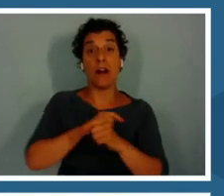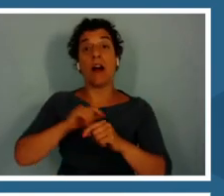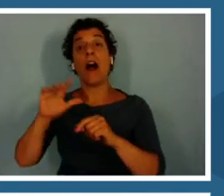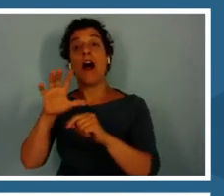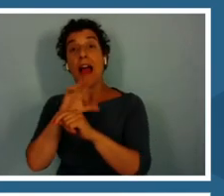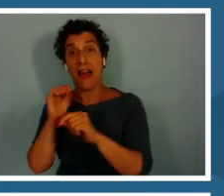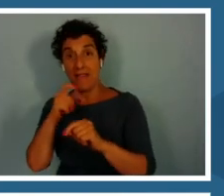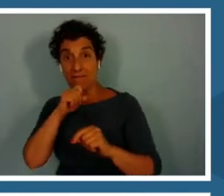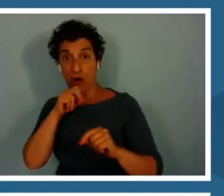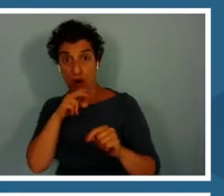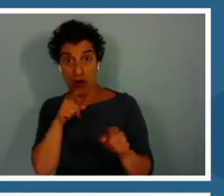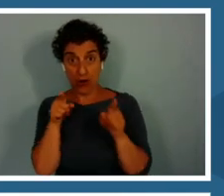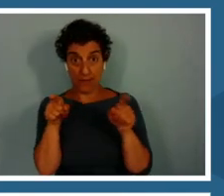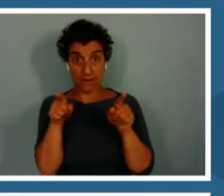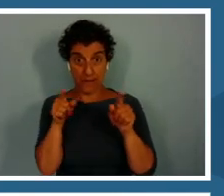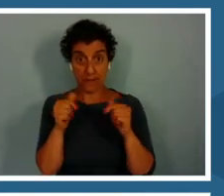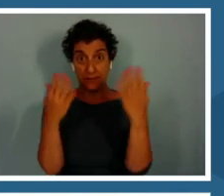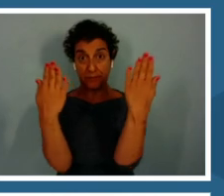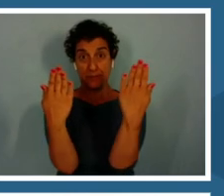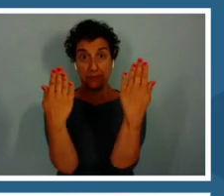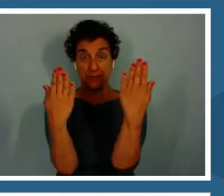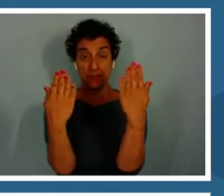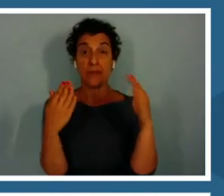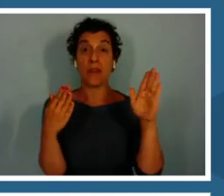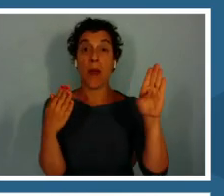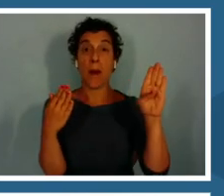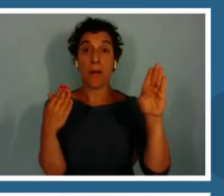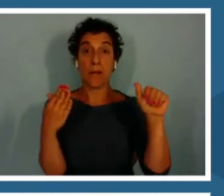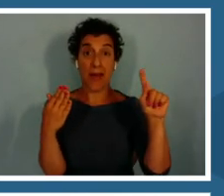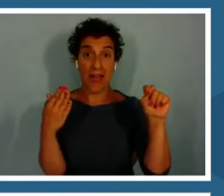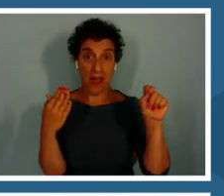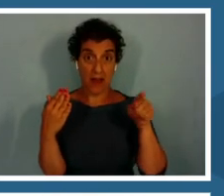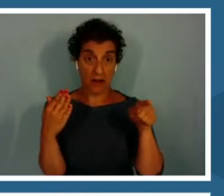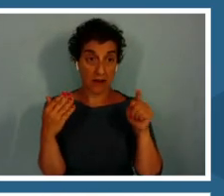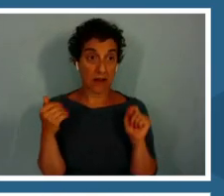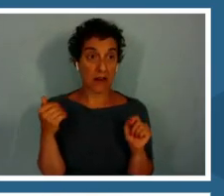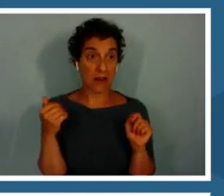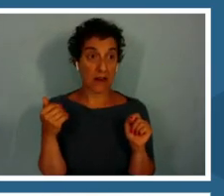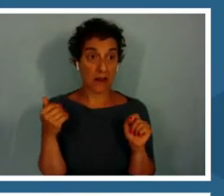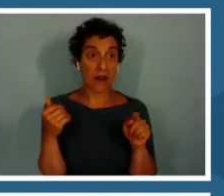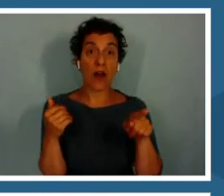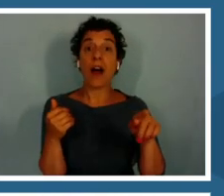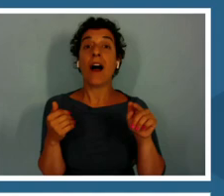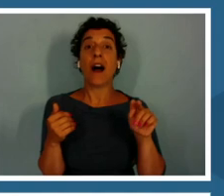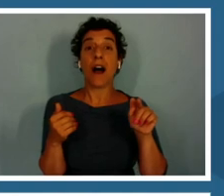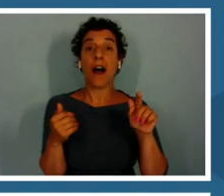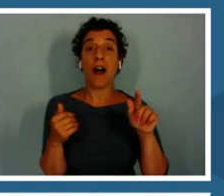We will star with the bat player. Again, you can move forward by pressing the WP.